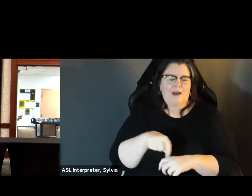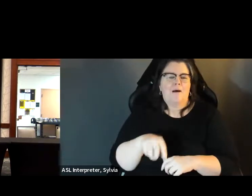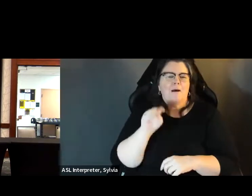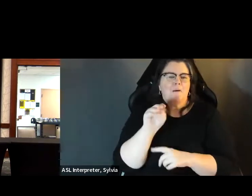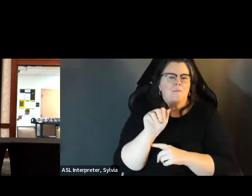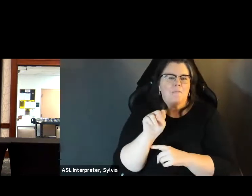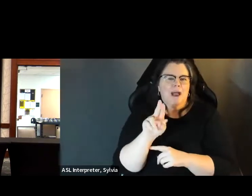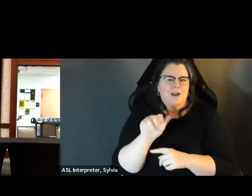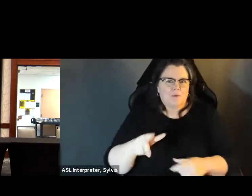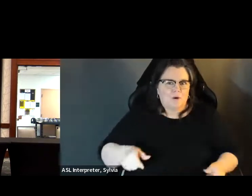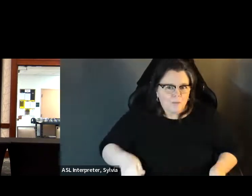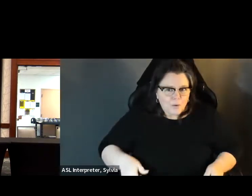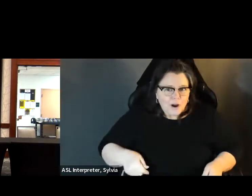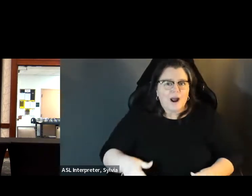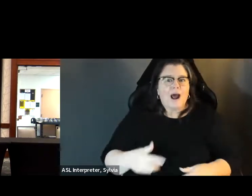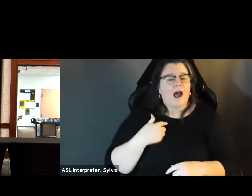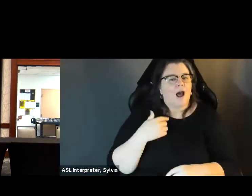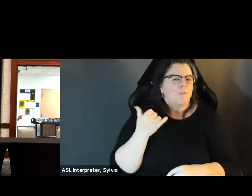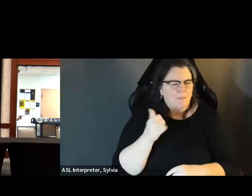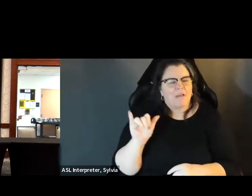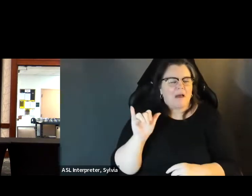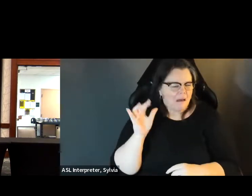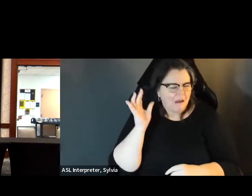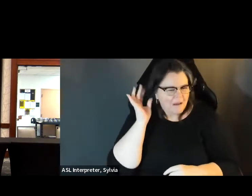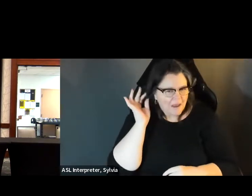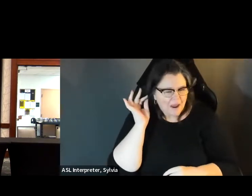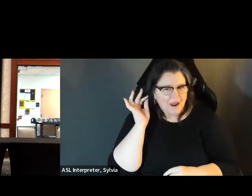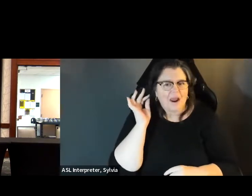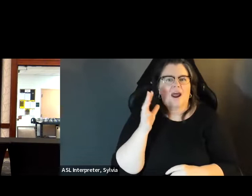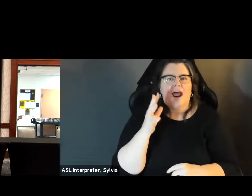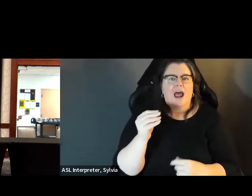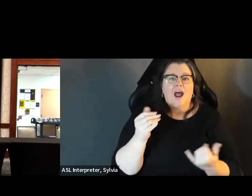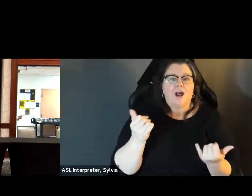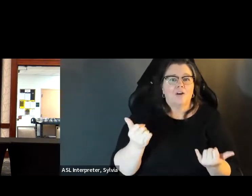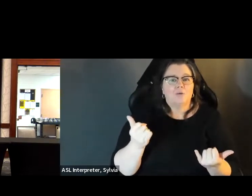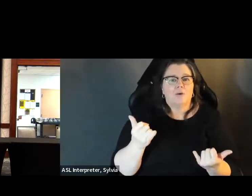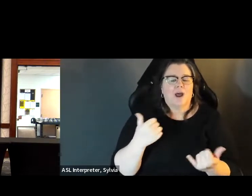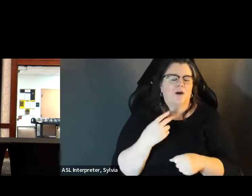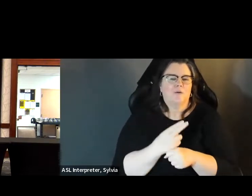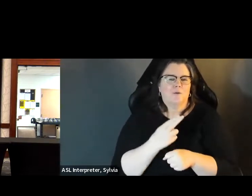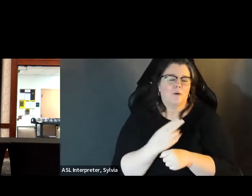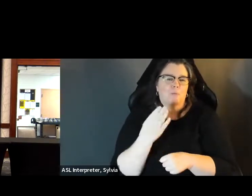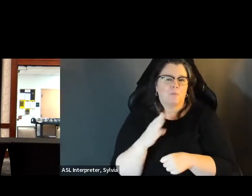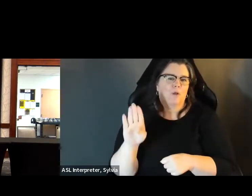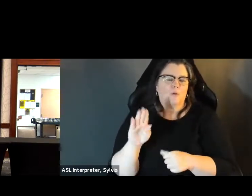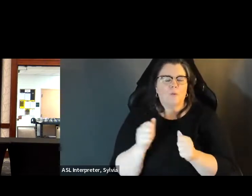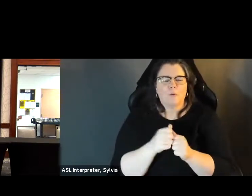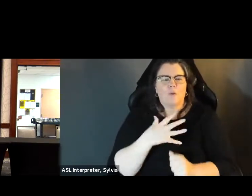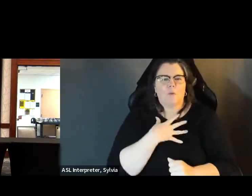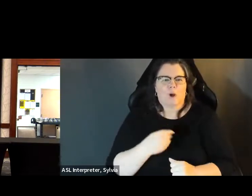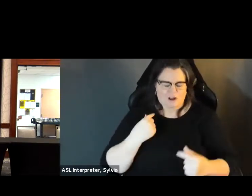I am a white woman, short of stature, sitting in a manual wheelchair. a white woman, short of stature sitting in a wheelchair.